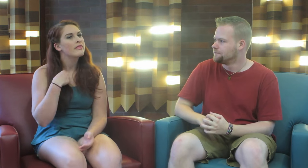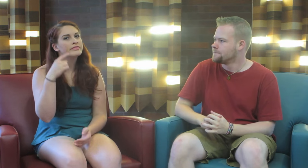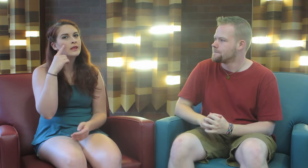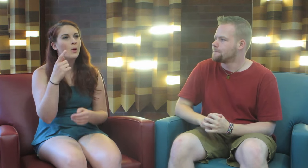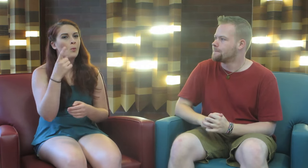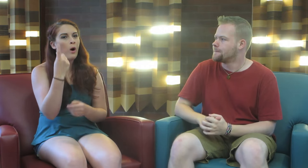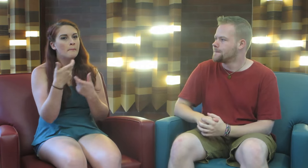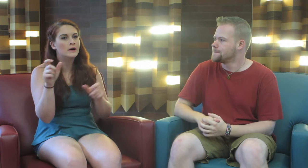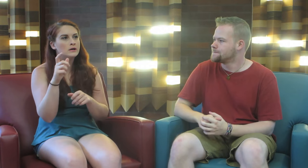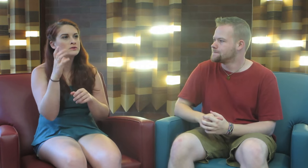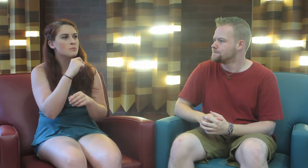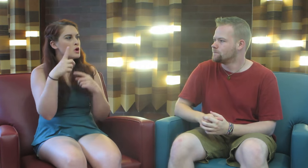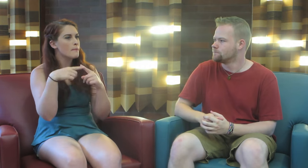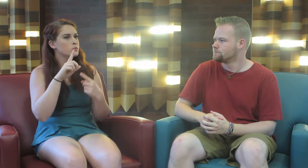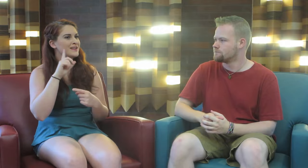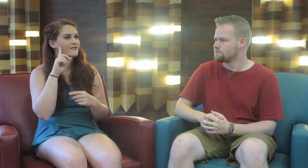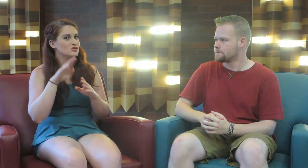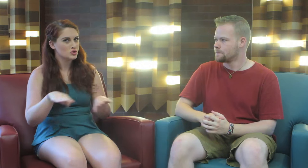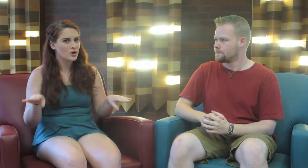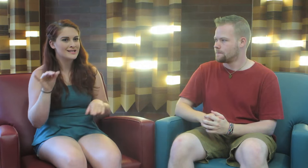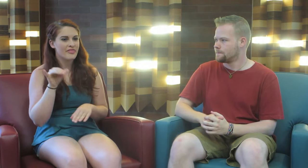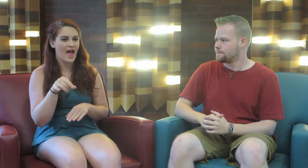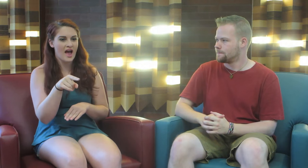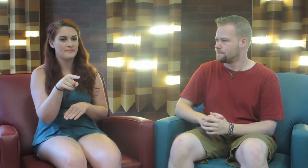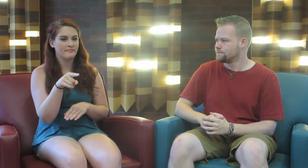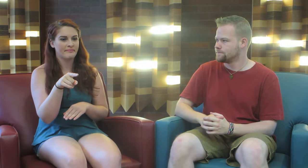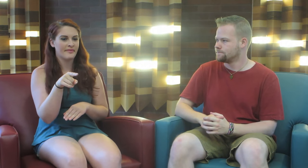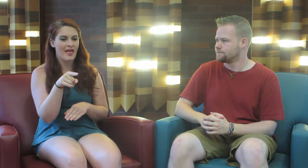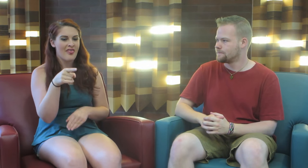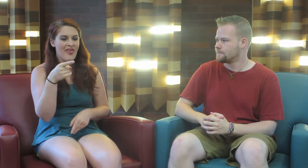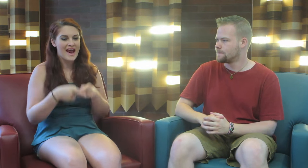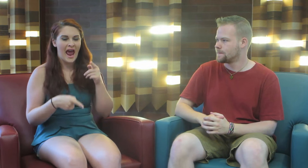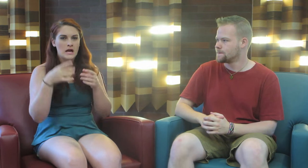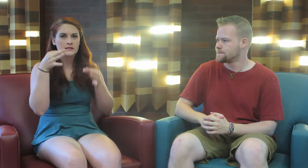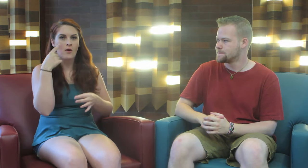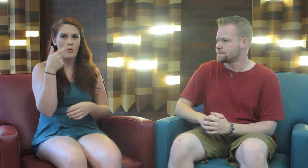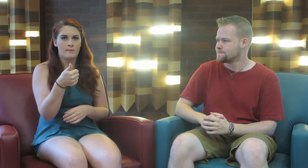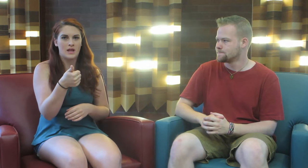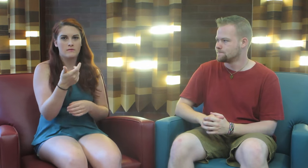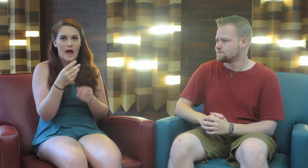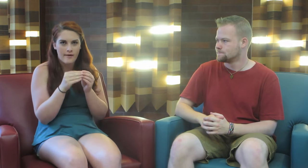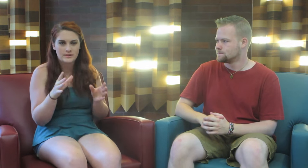G: I think one big assumption about deaf children is that they can’t decide for themselves, obviously.